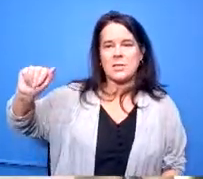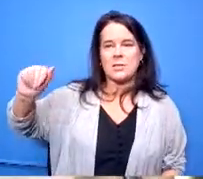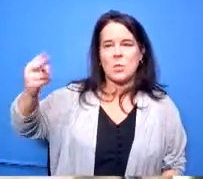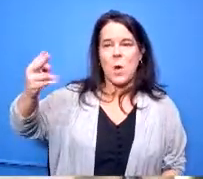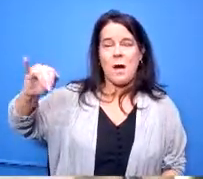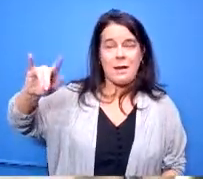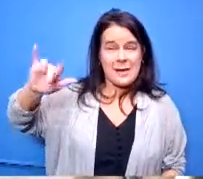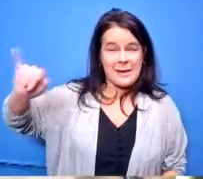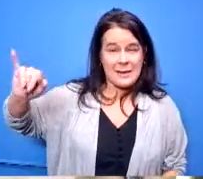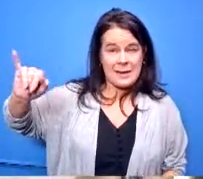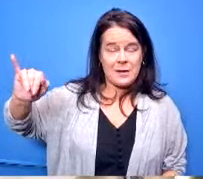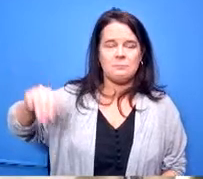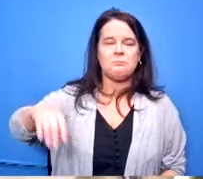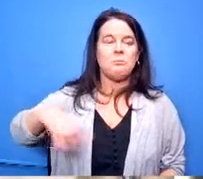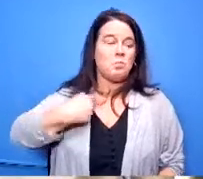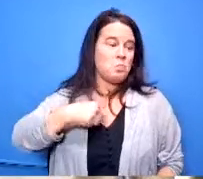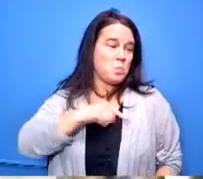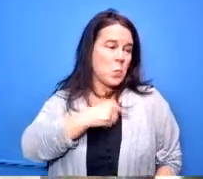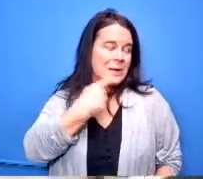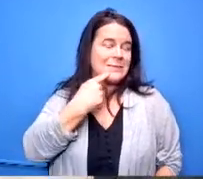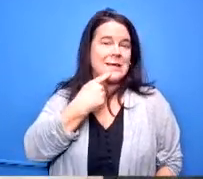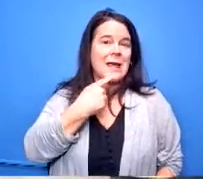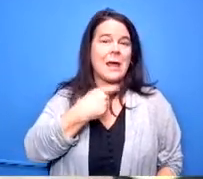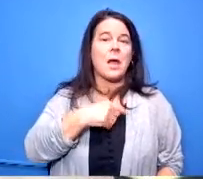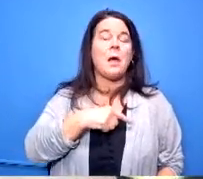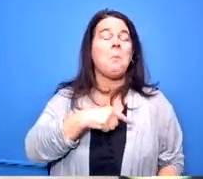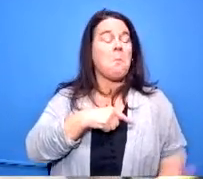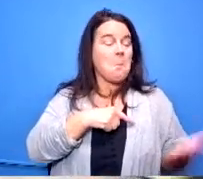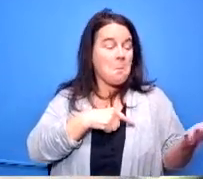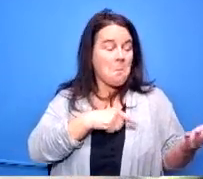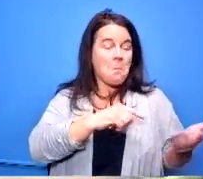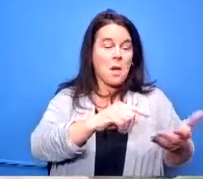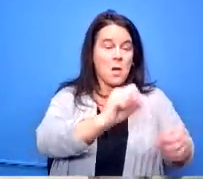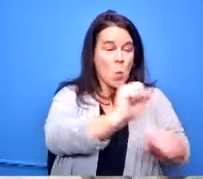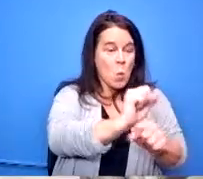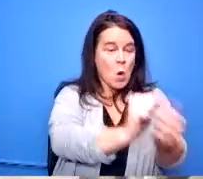then we would say to them okay you need to work with curriculum write the course of study and